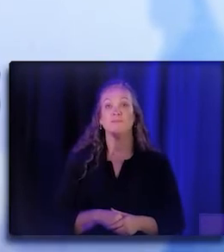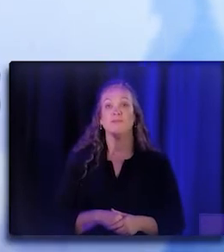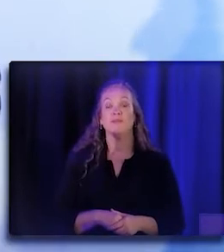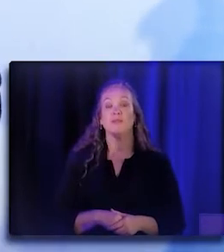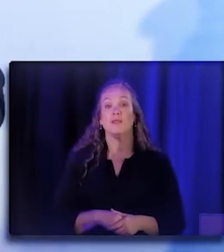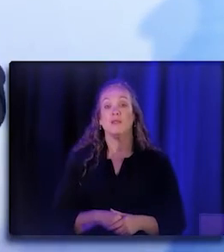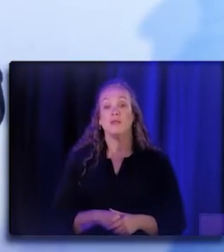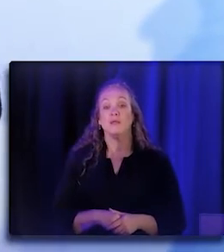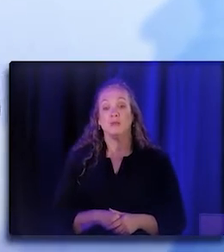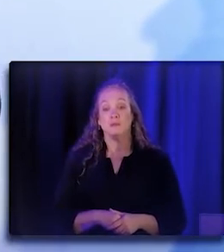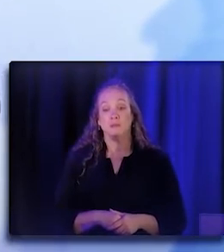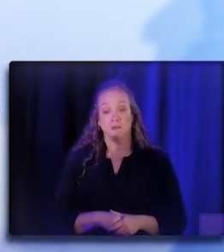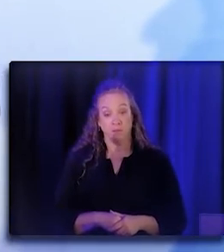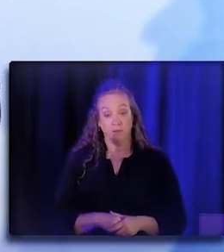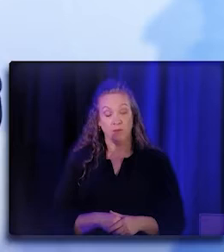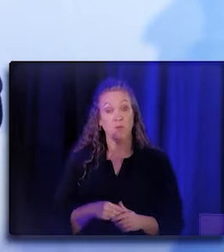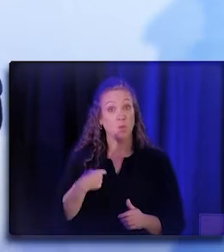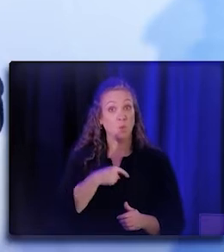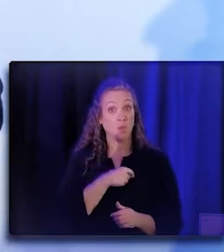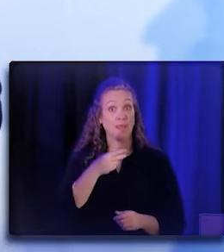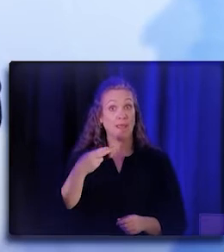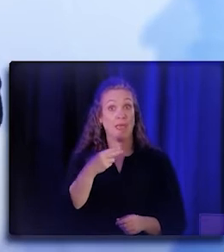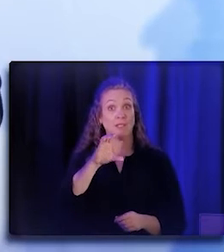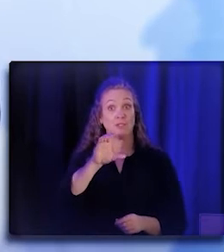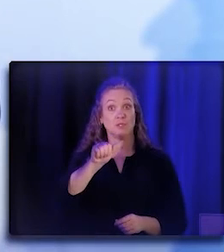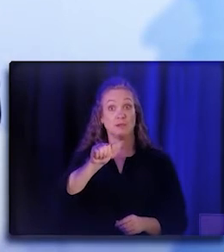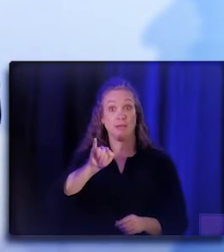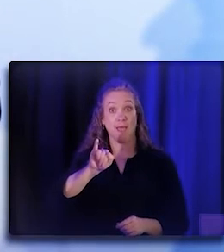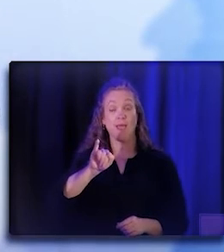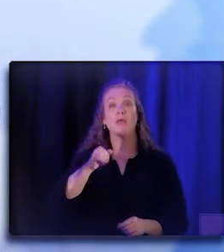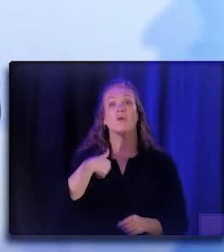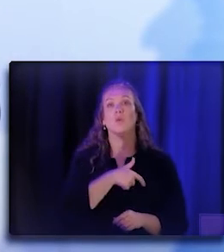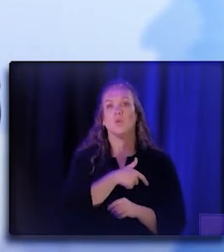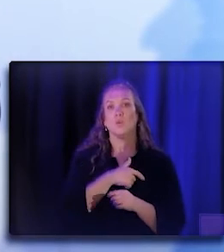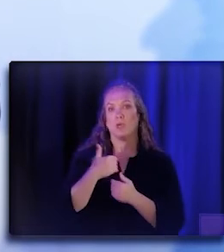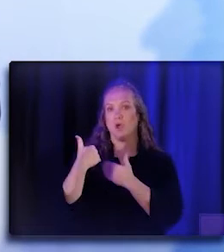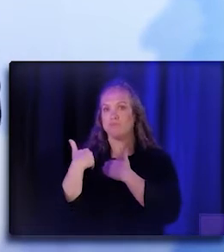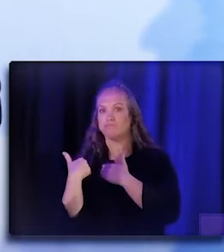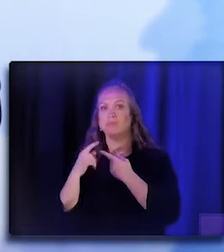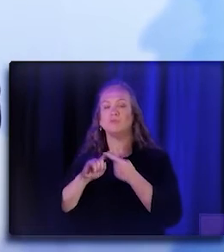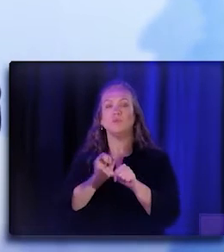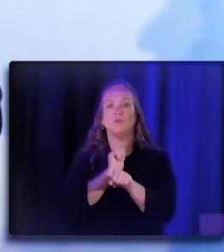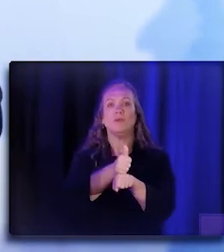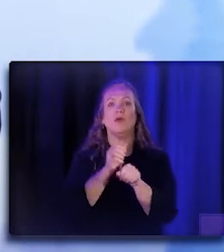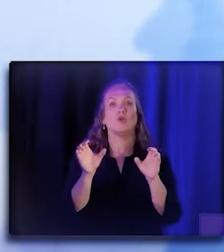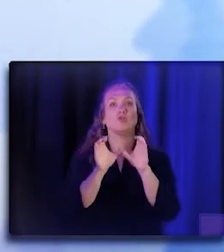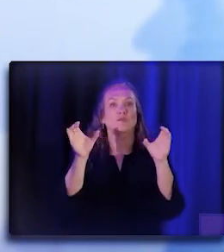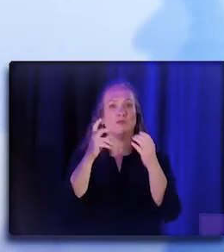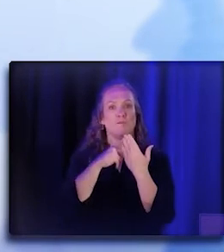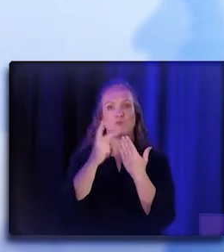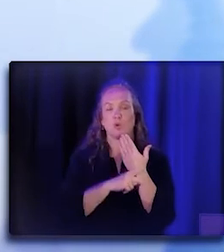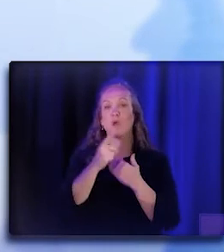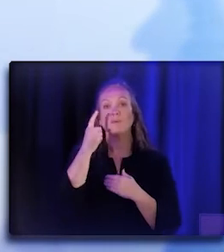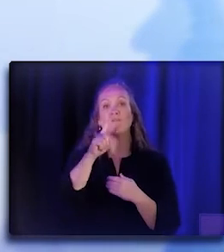We, and at HCAI, we are actually tasked with creating a certificate program for community health workers, Promotores,